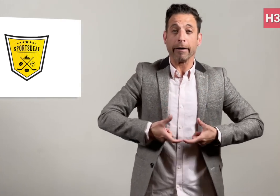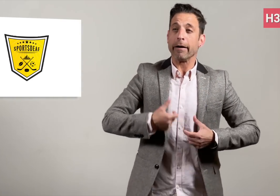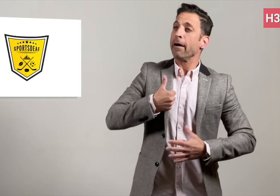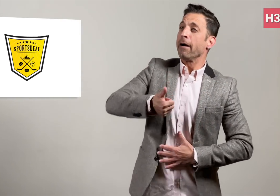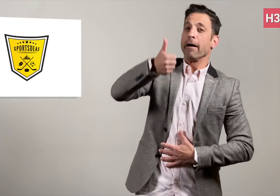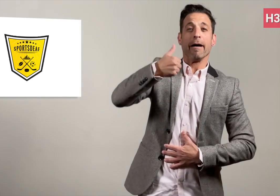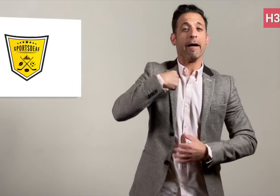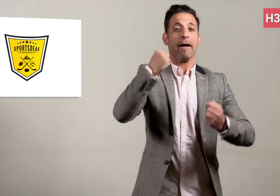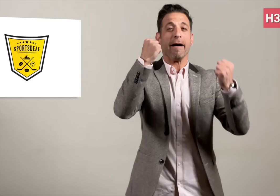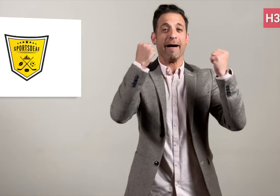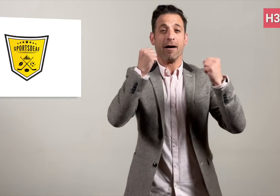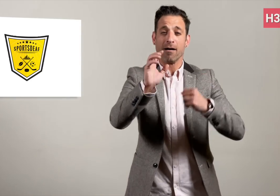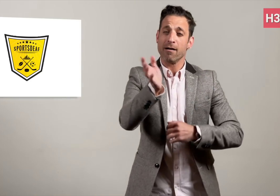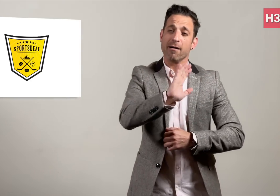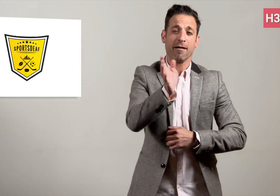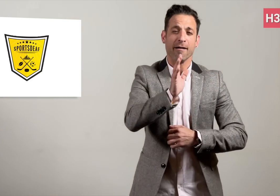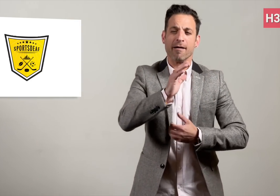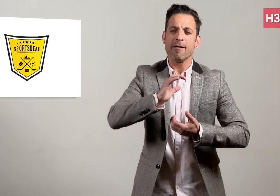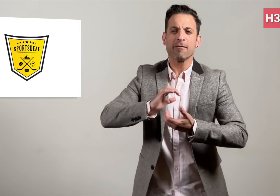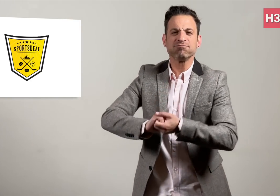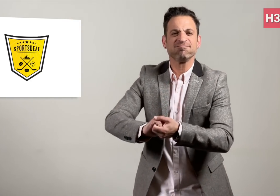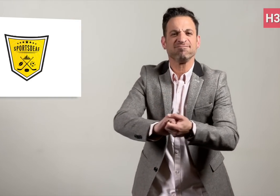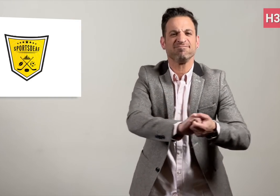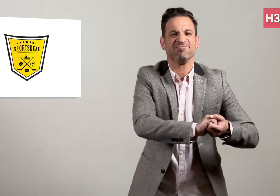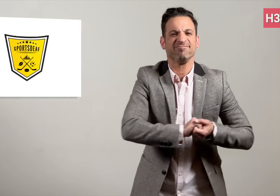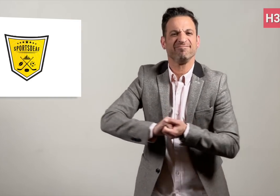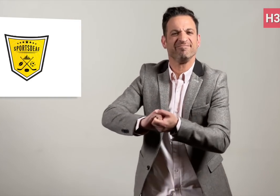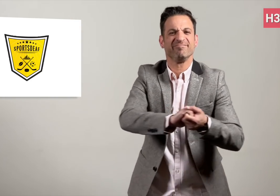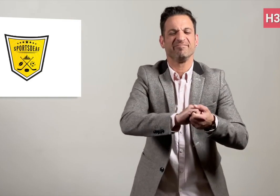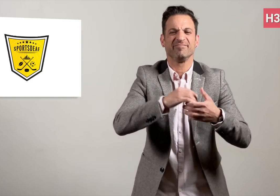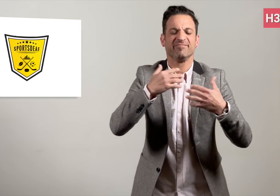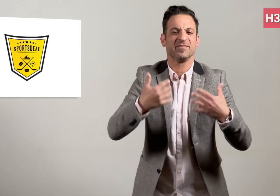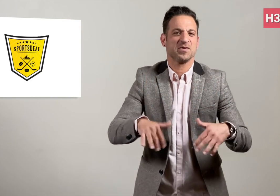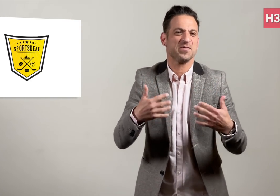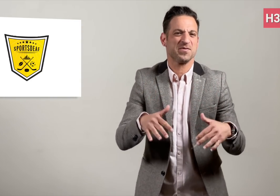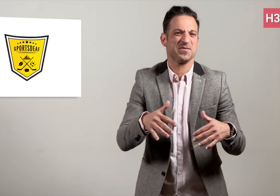but those who showed the best of humanity.